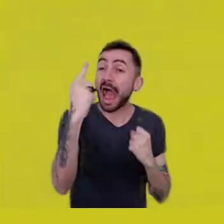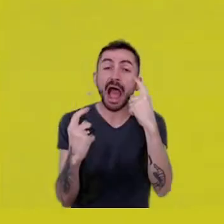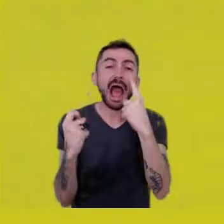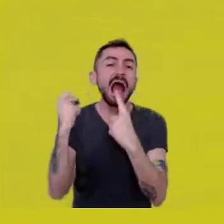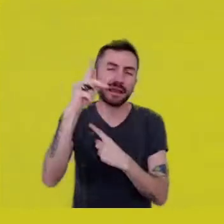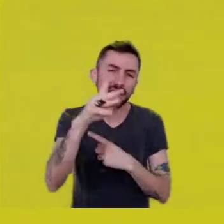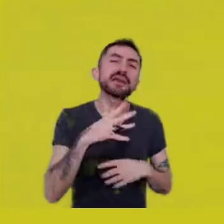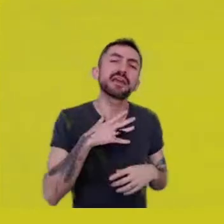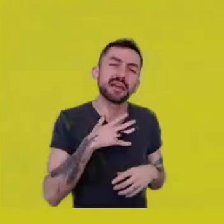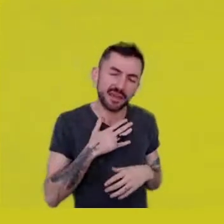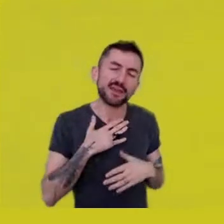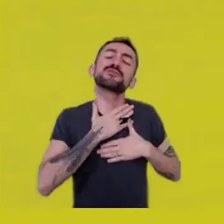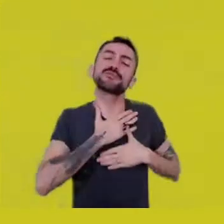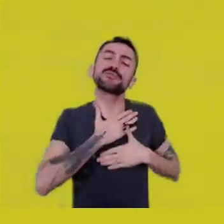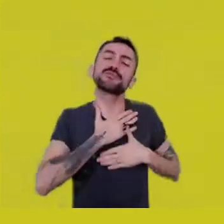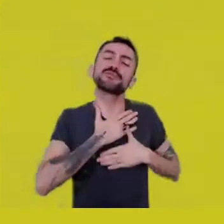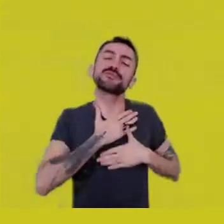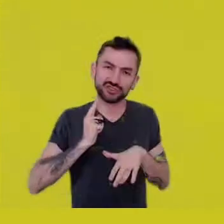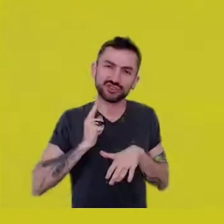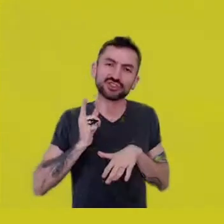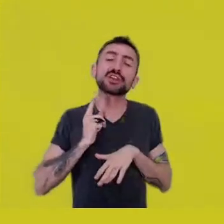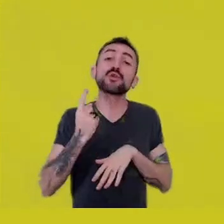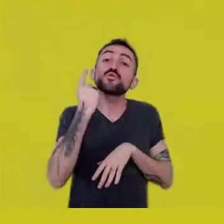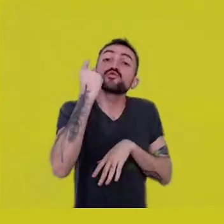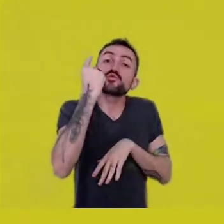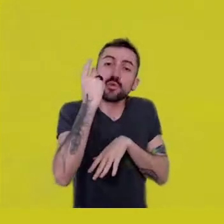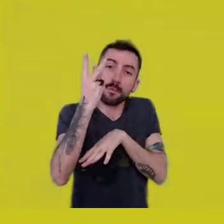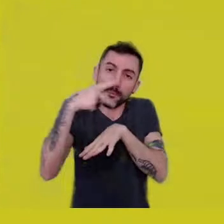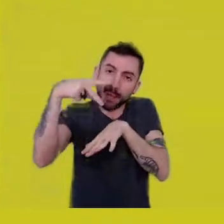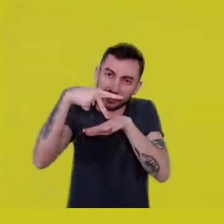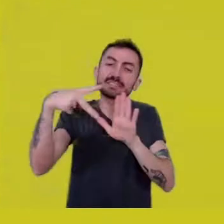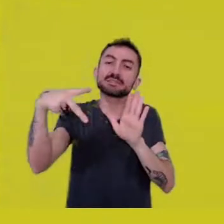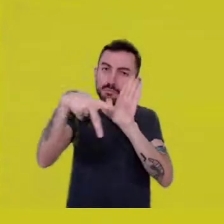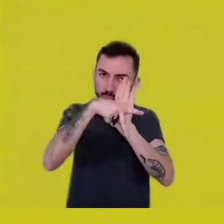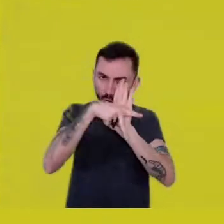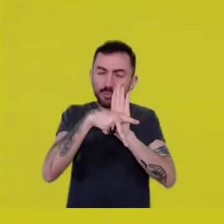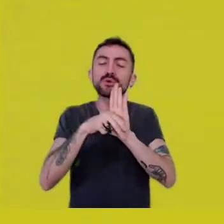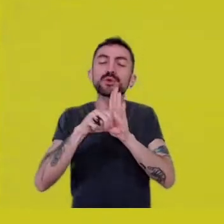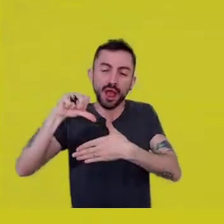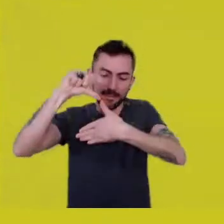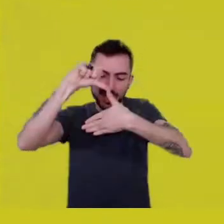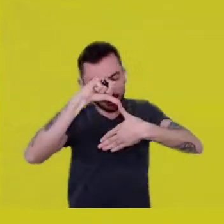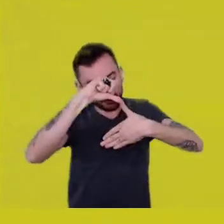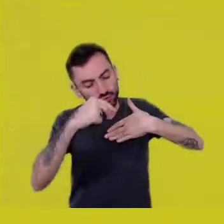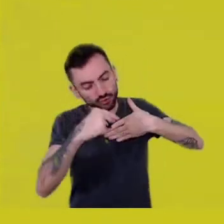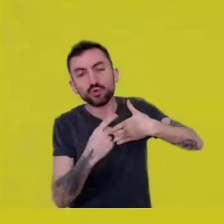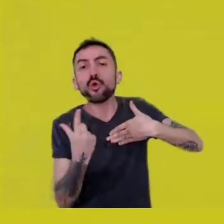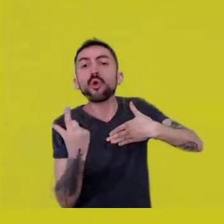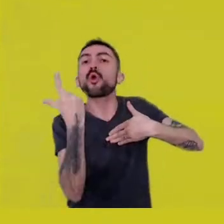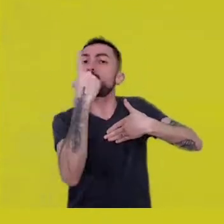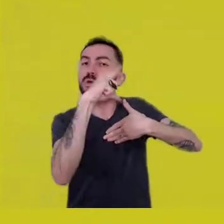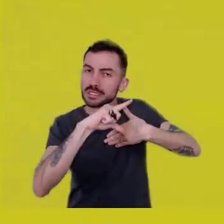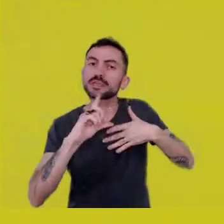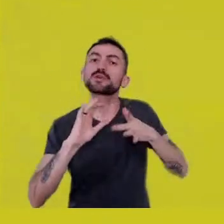here in South America, managed to reaffirm the principle of a democracy